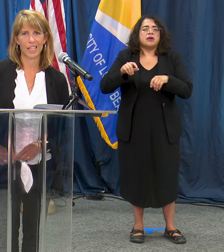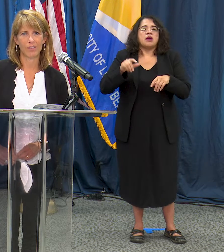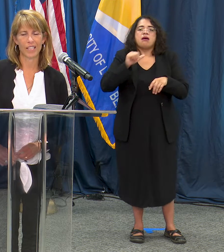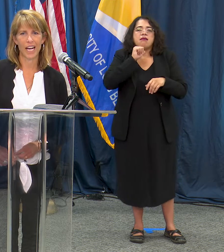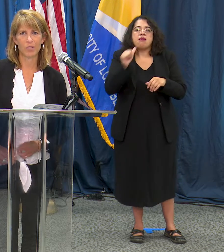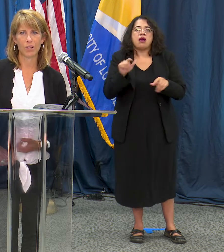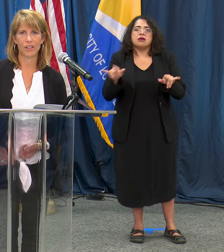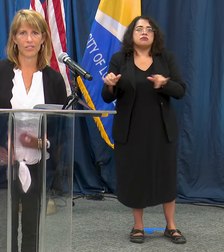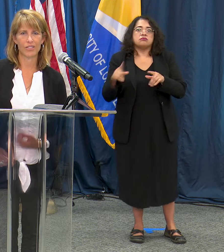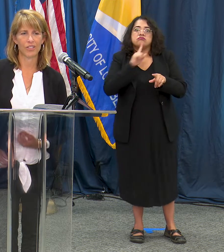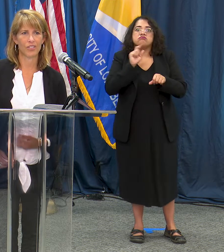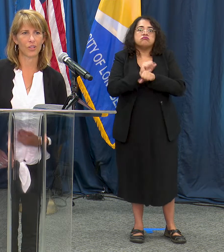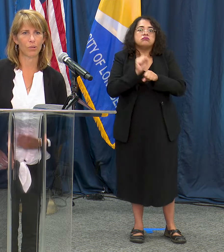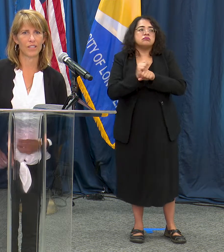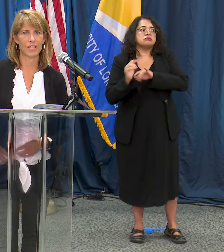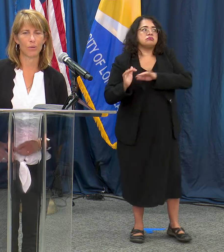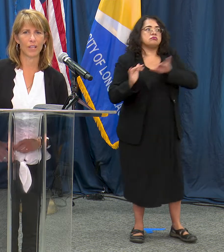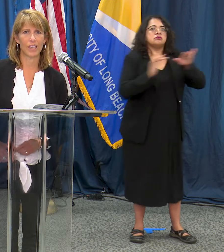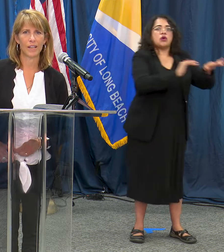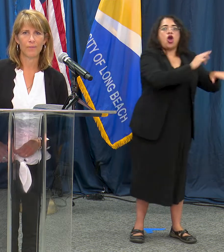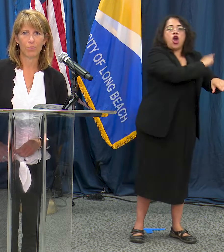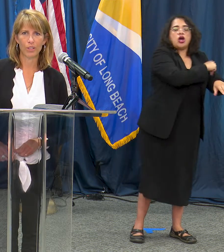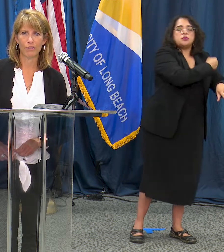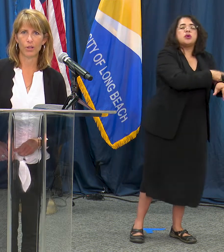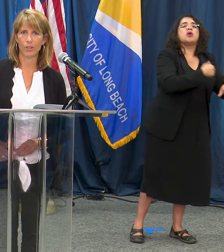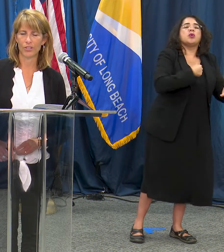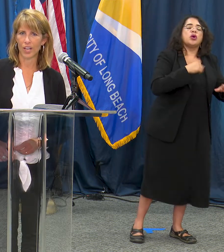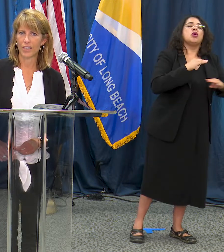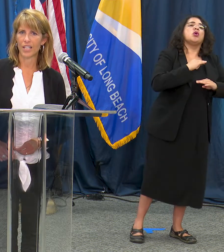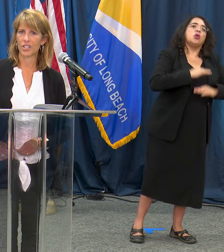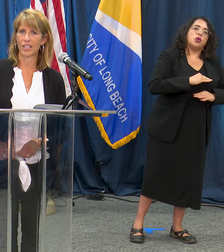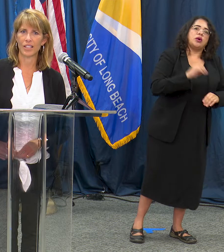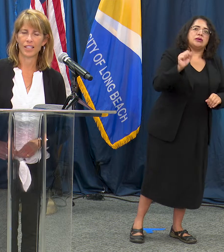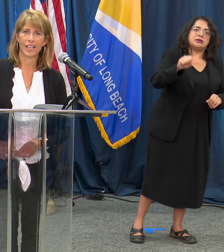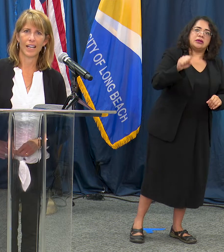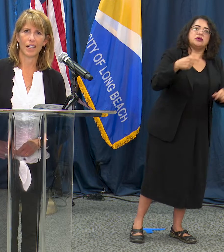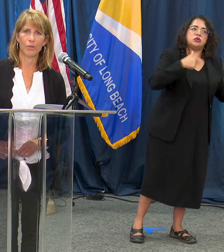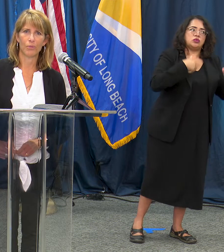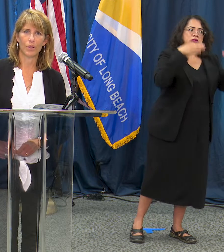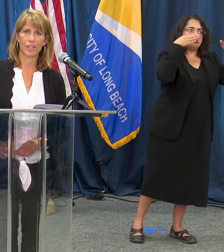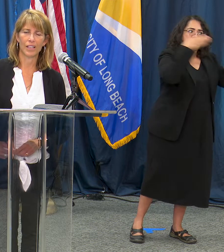really hospitalizations is the place that we really focus our attention. If